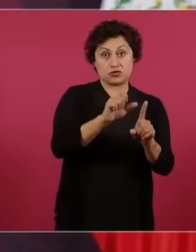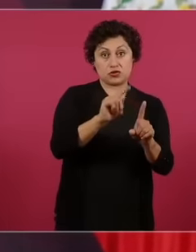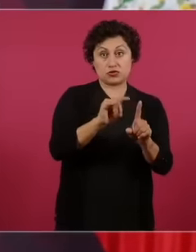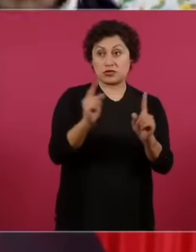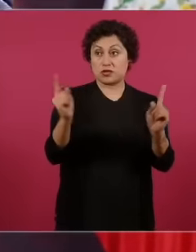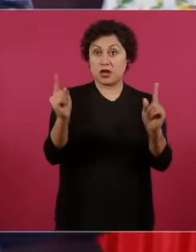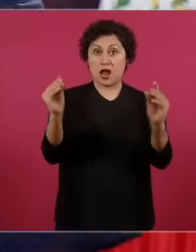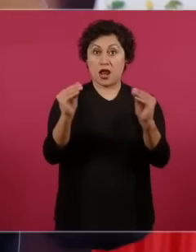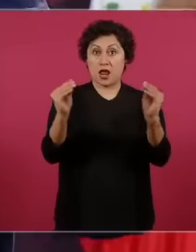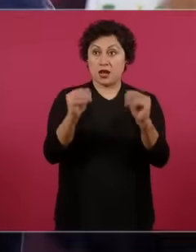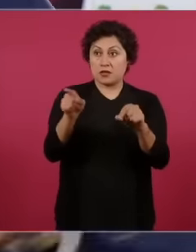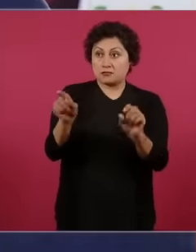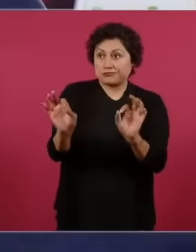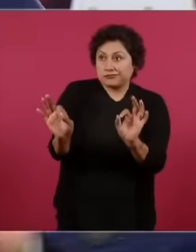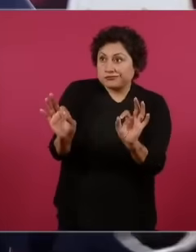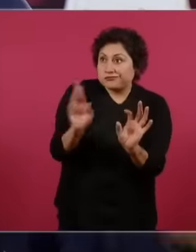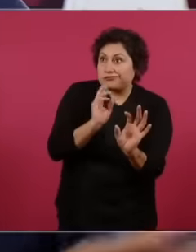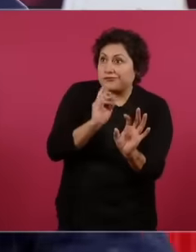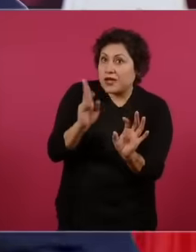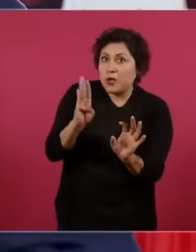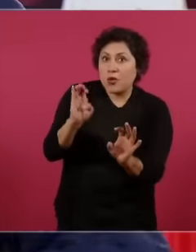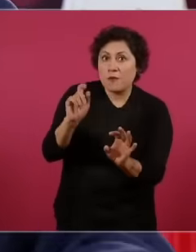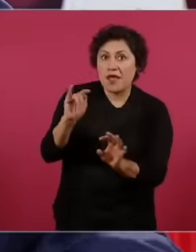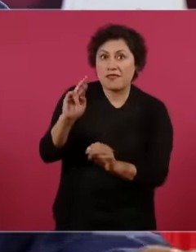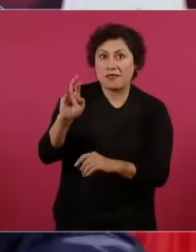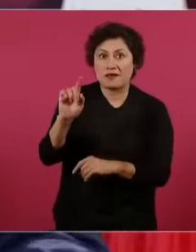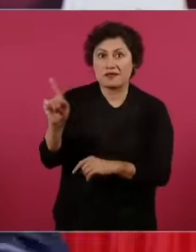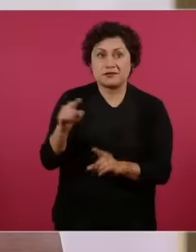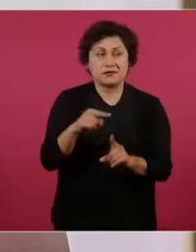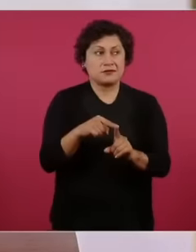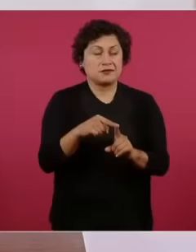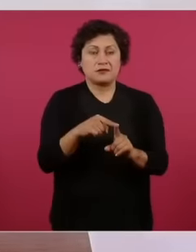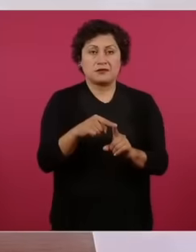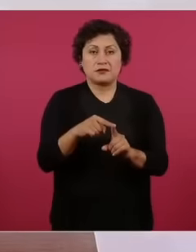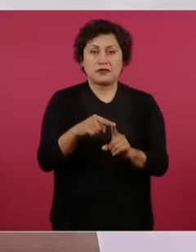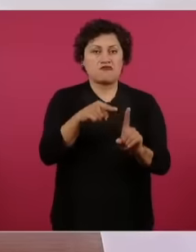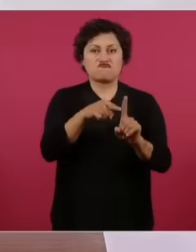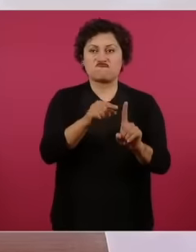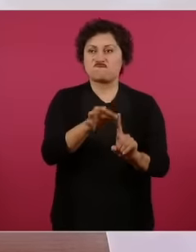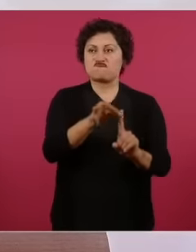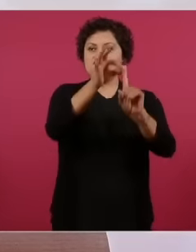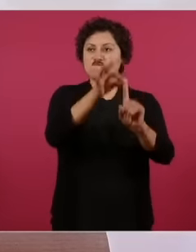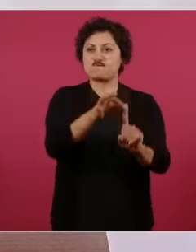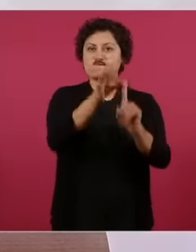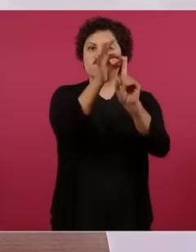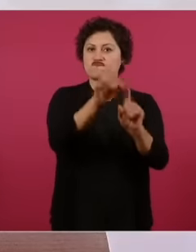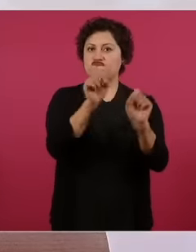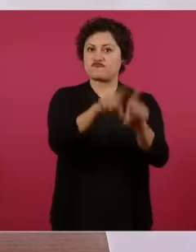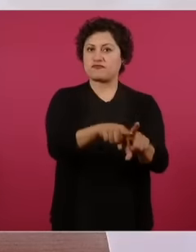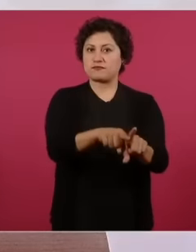, but they no longer